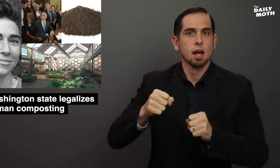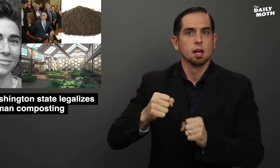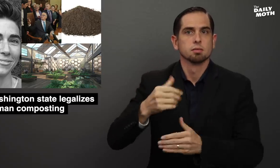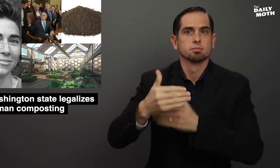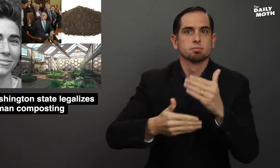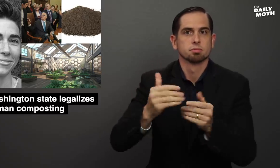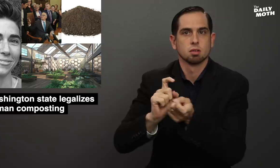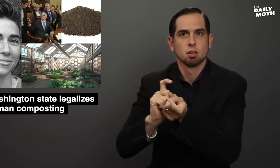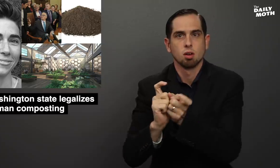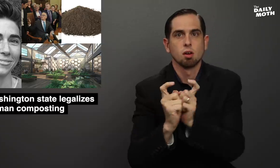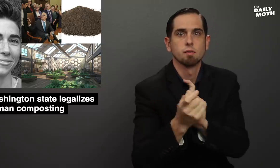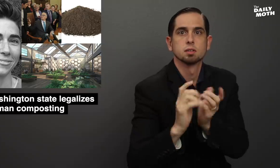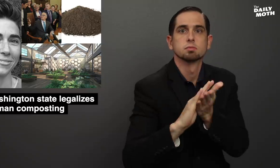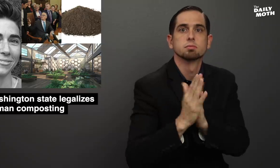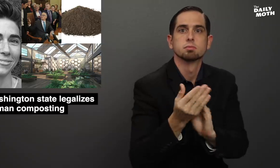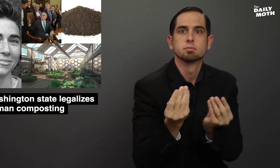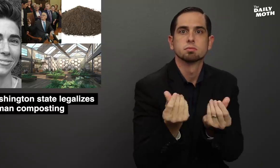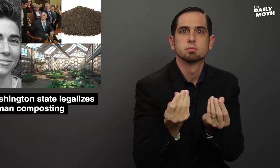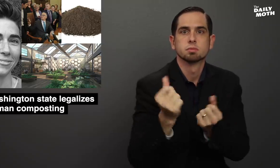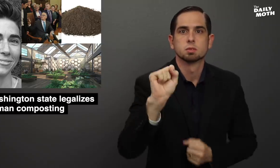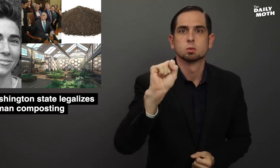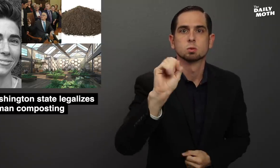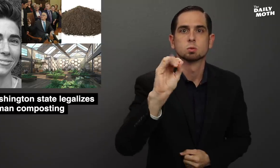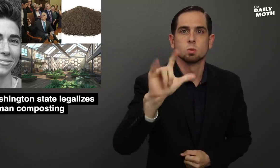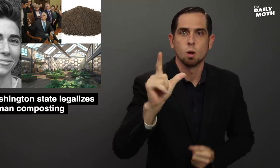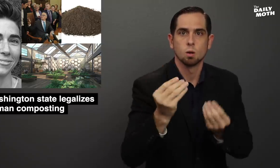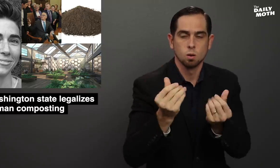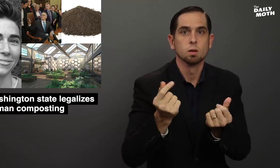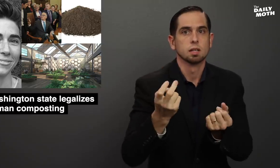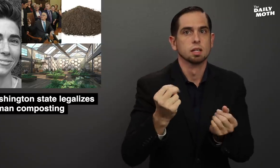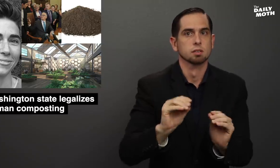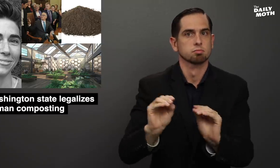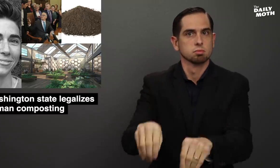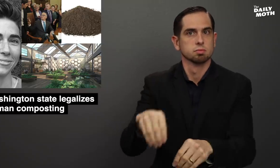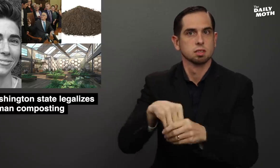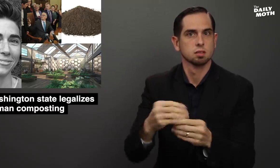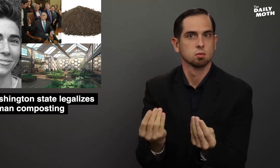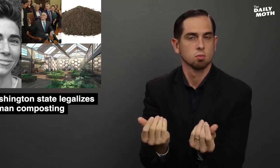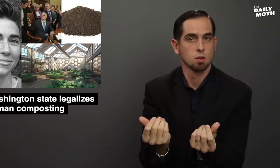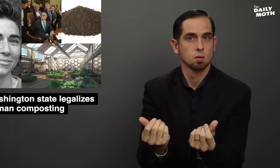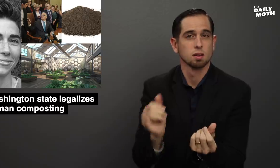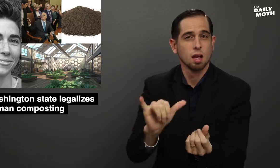to be converted into soil and be placed in the ground.